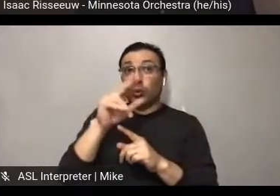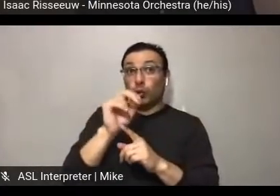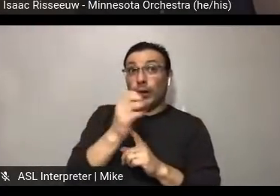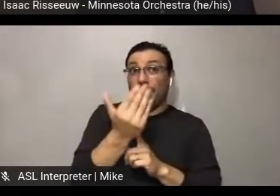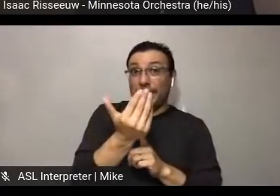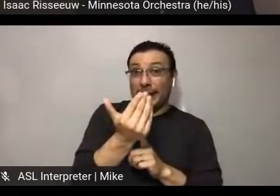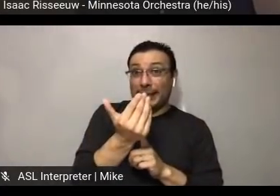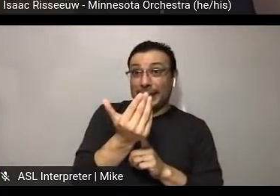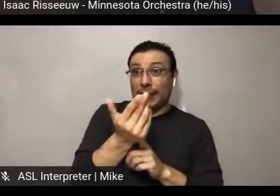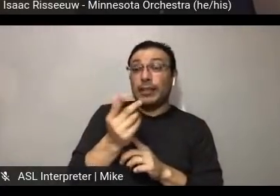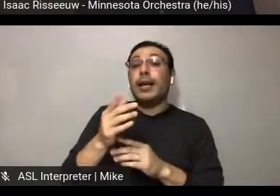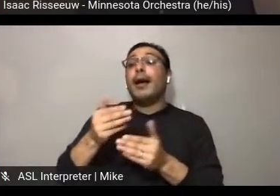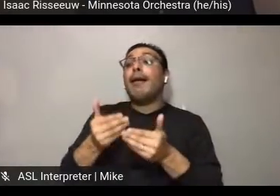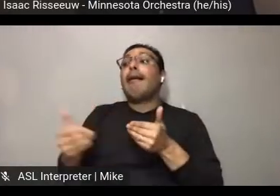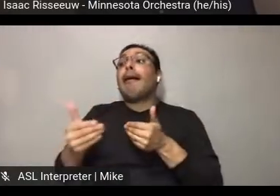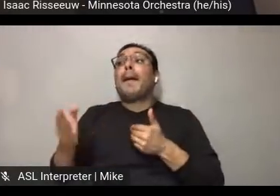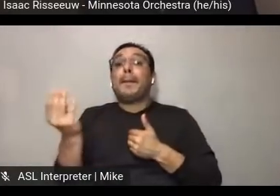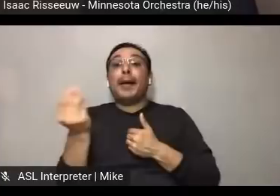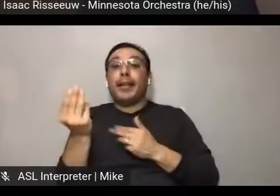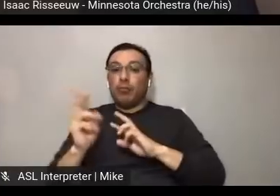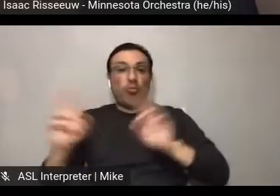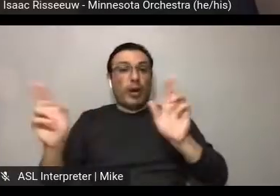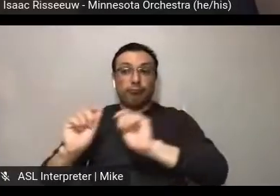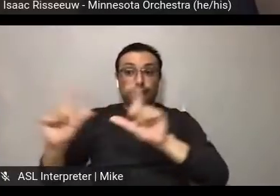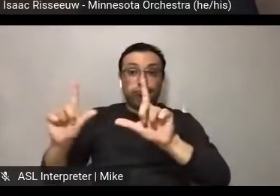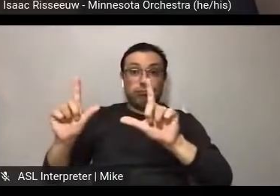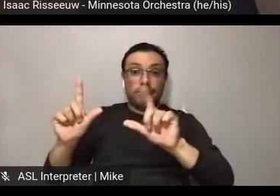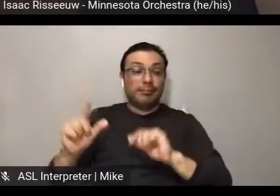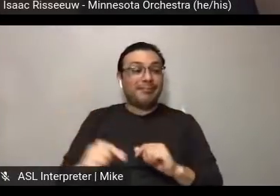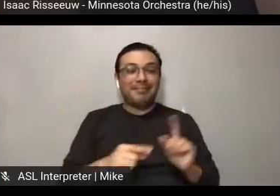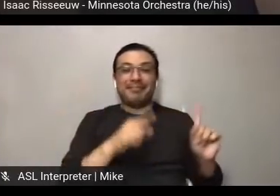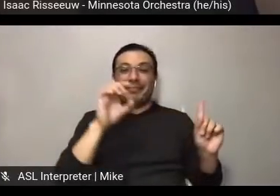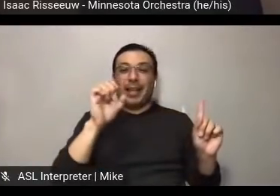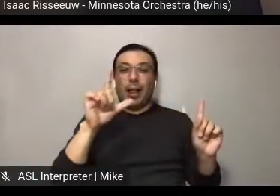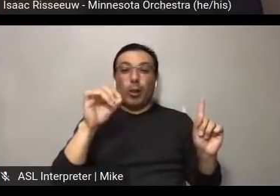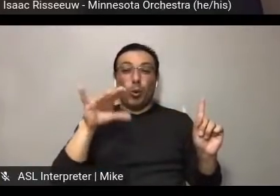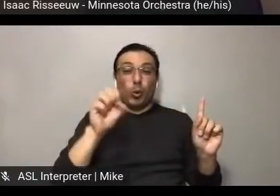And we took it from there, and she took on the first three weeks, and then